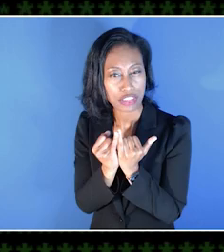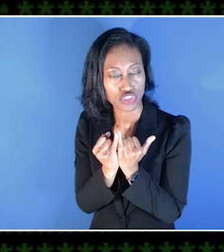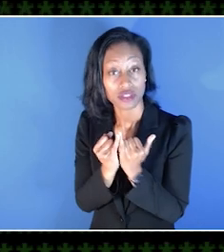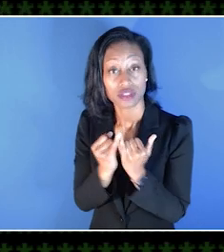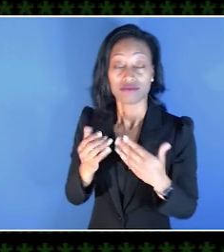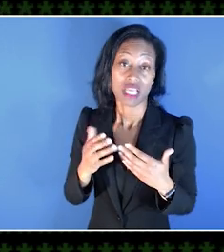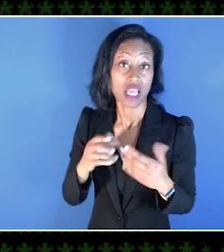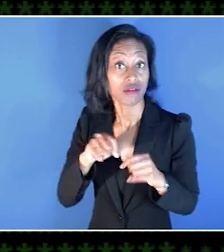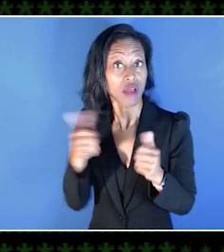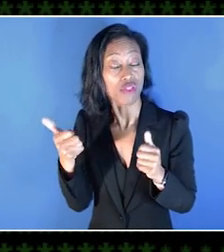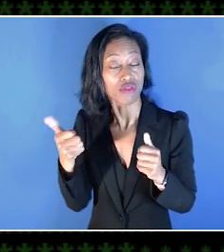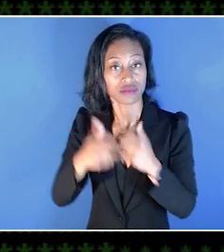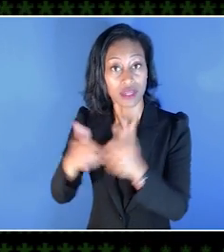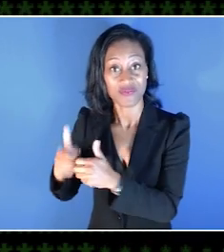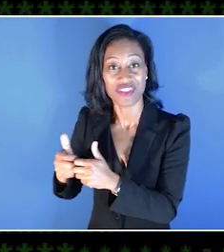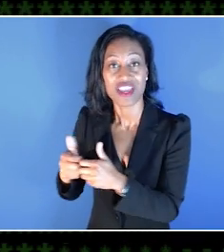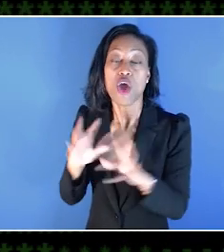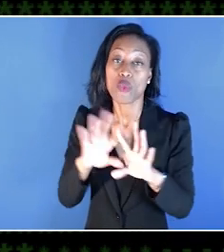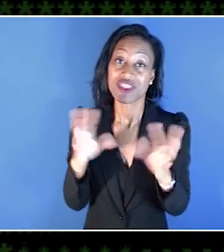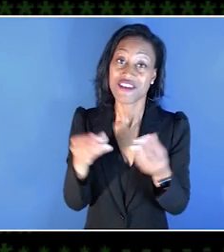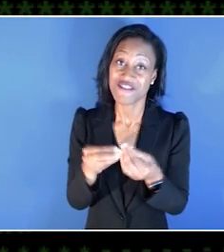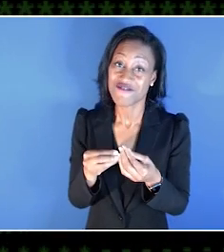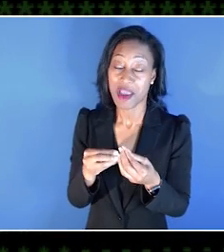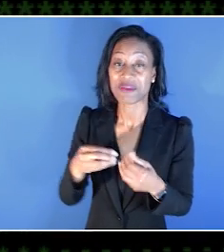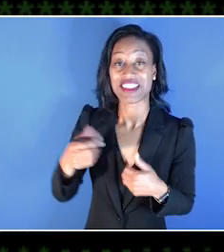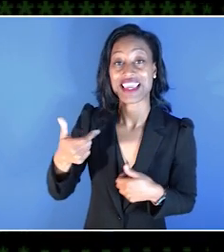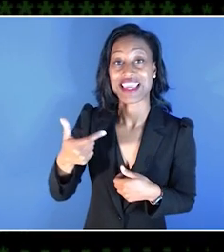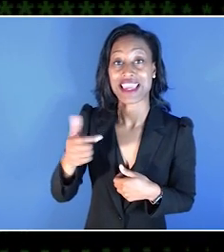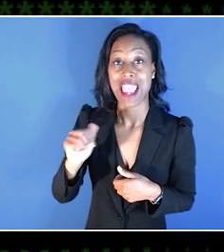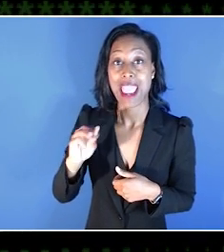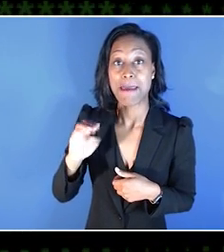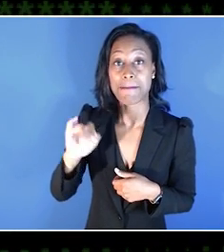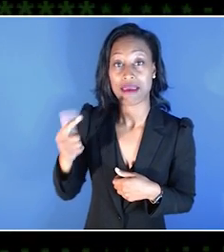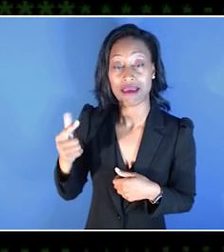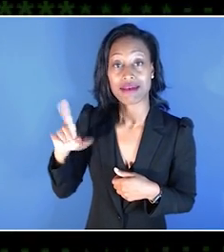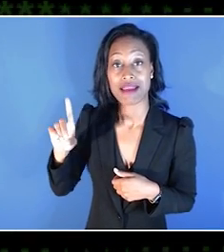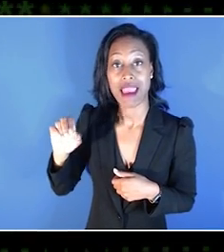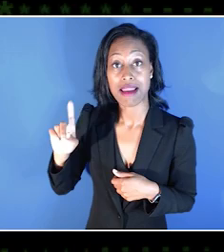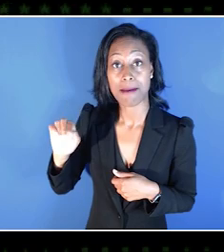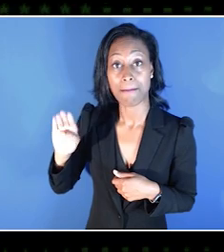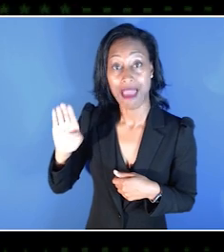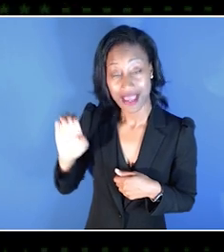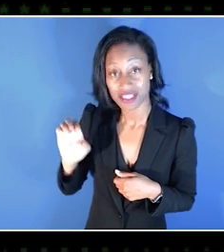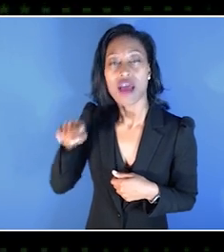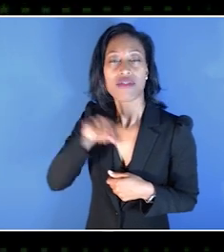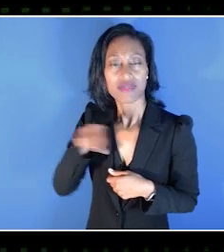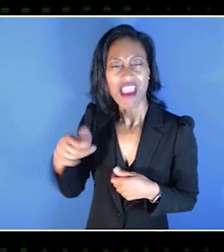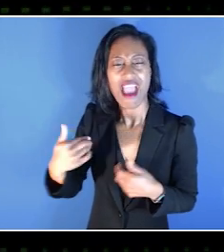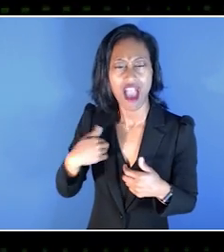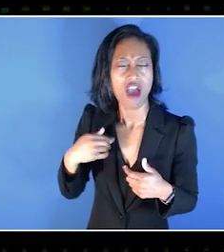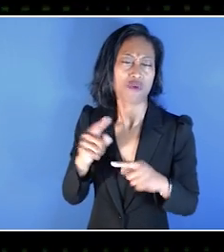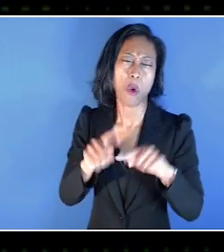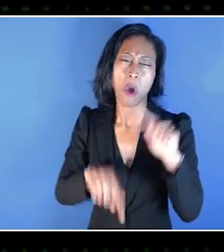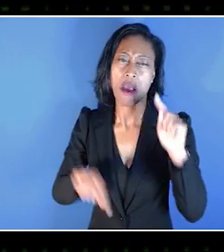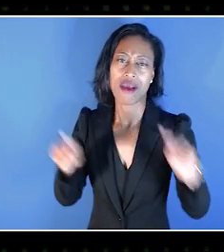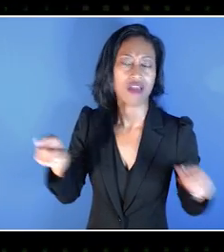Together with the Family Gaming Database, SpecialEffect created a list of games that have accessibility options for a wide variety of disabilities,